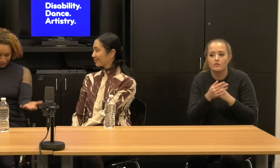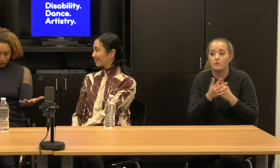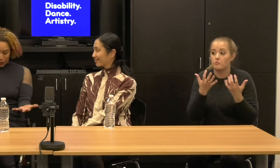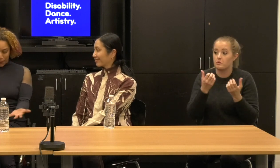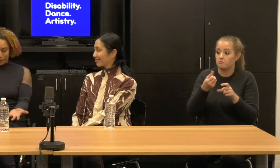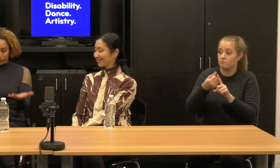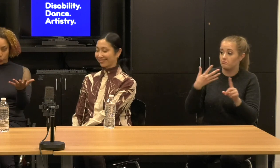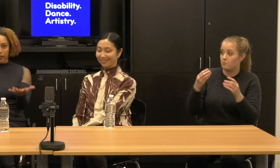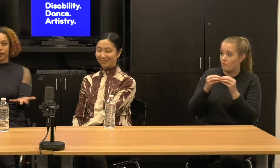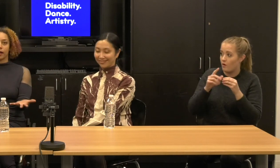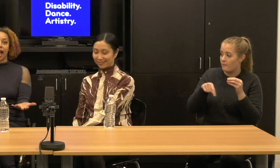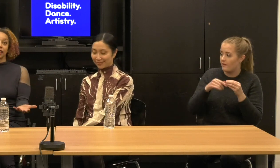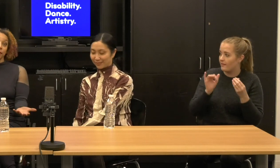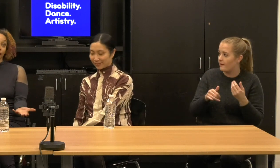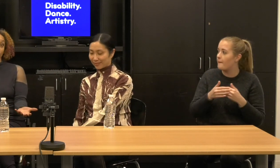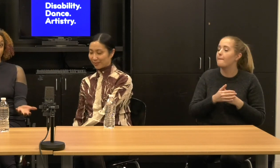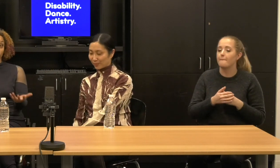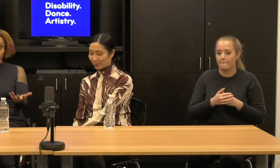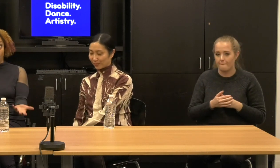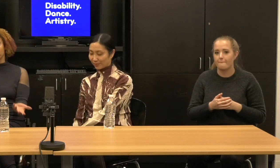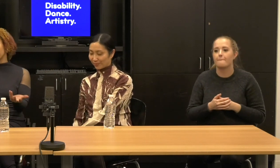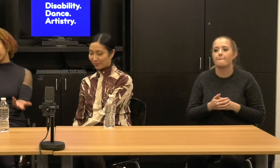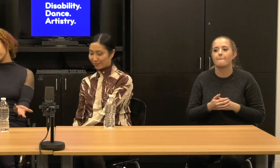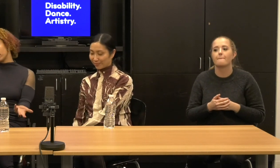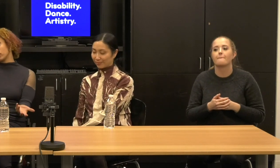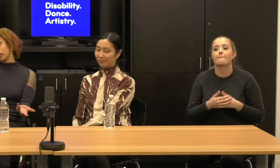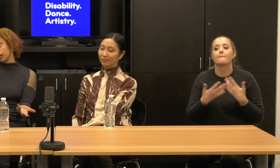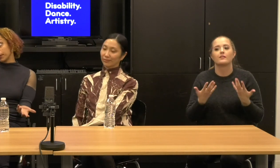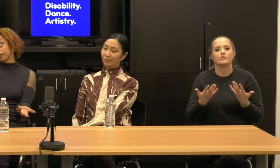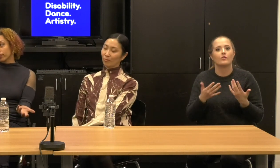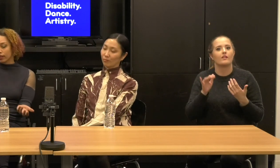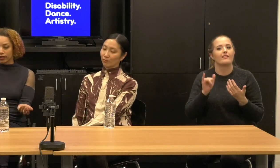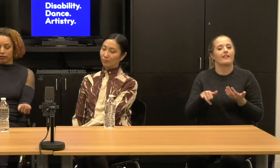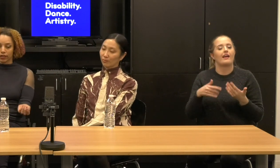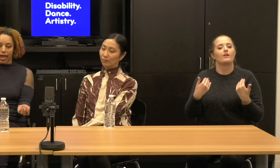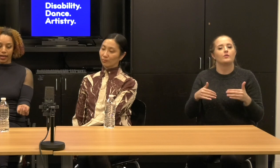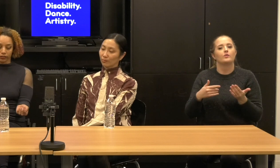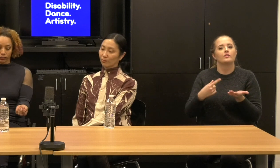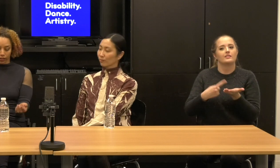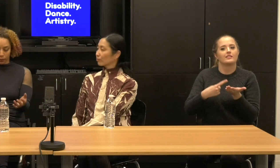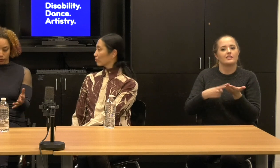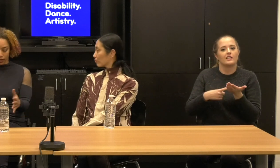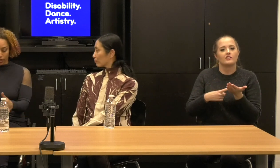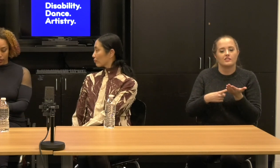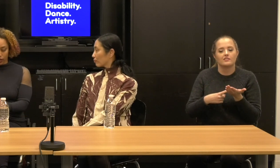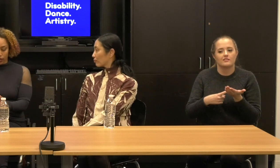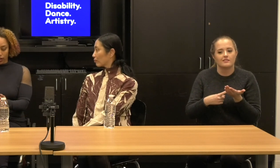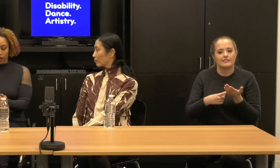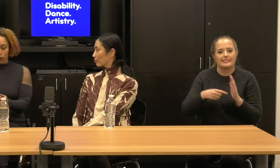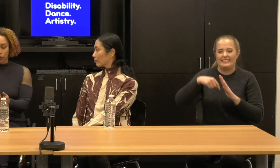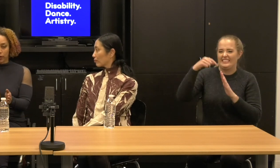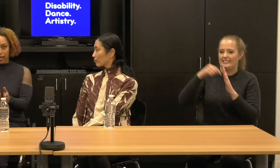Alice: So we are at the beginning of a long conversation here and I would say we were